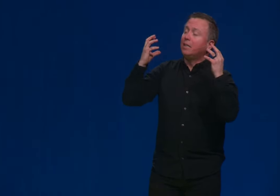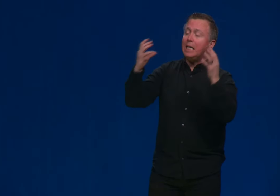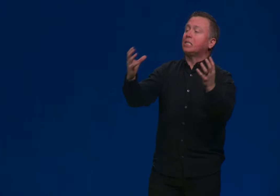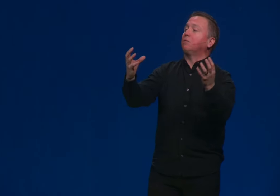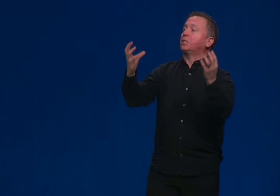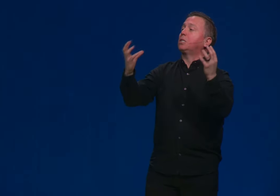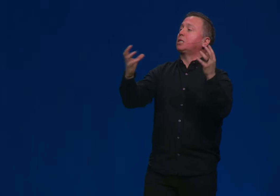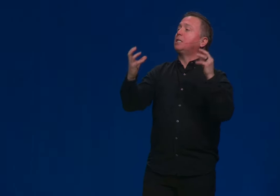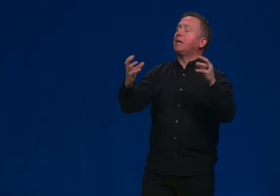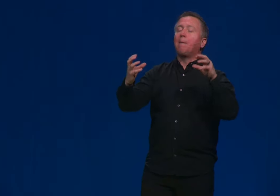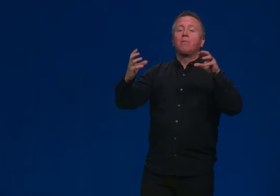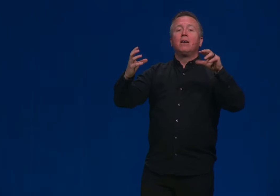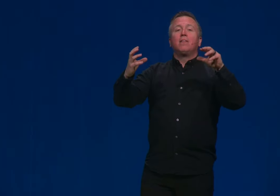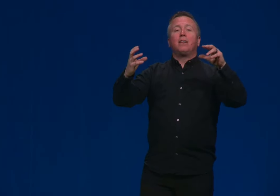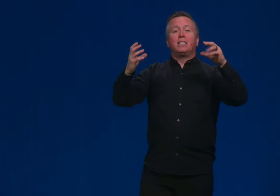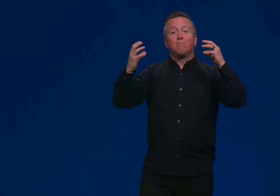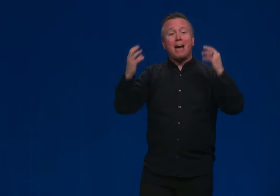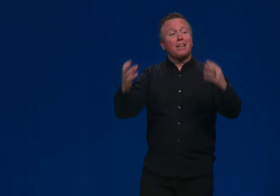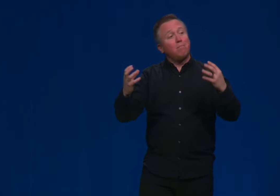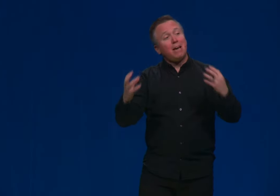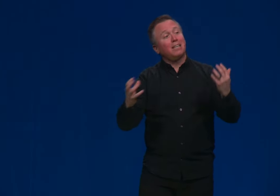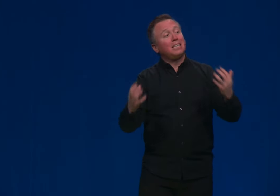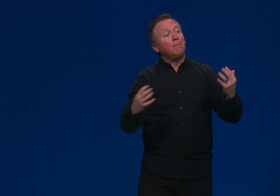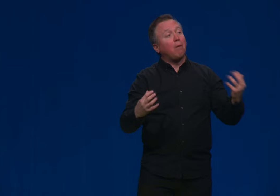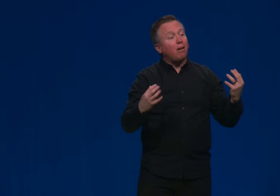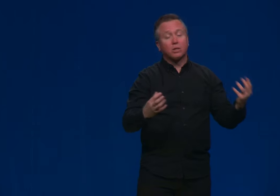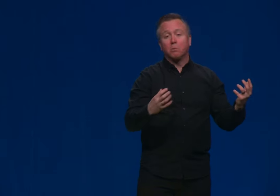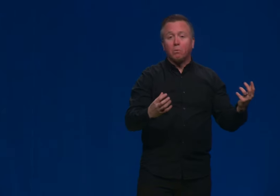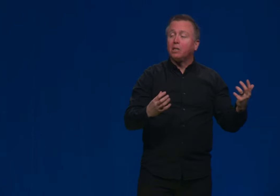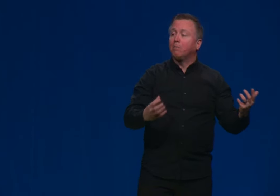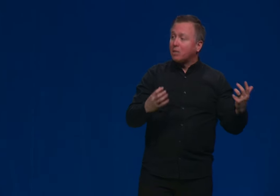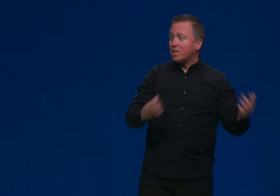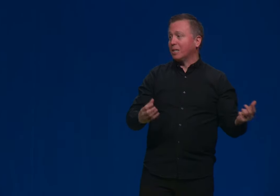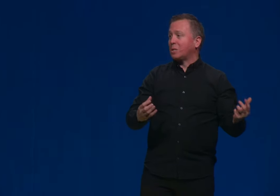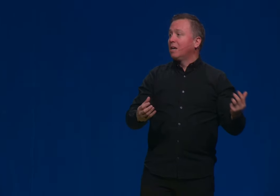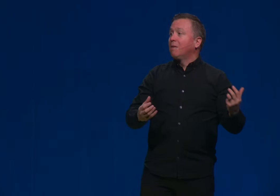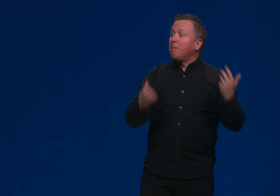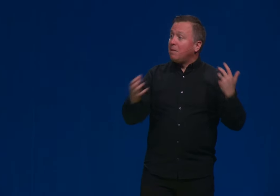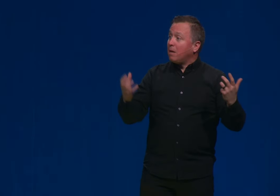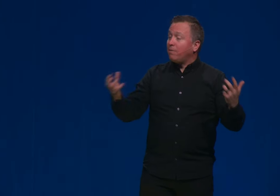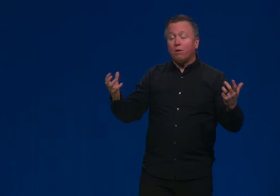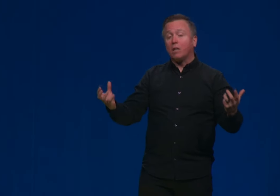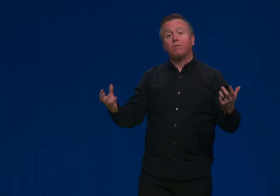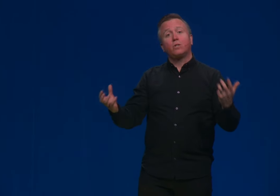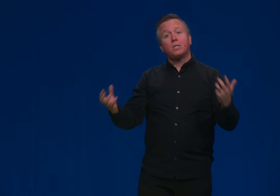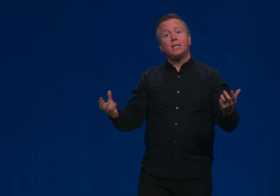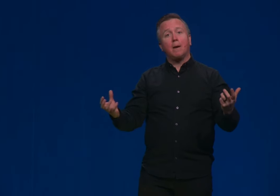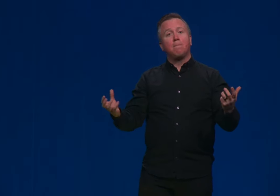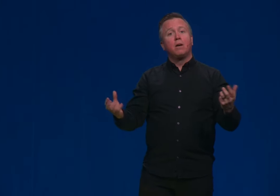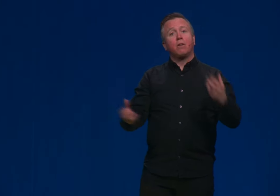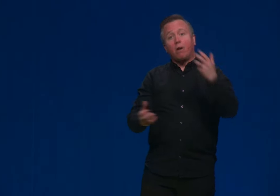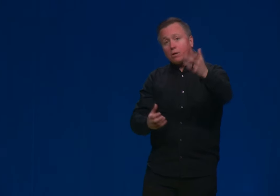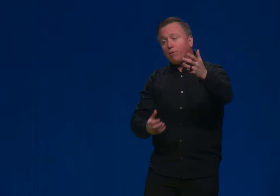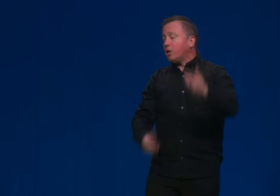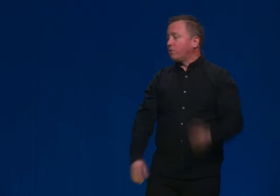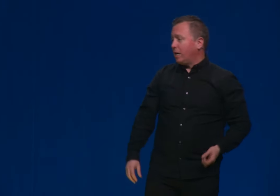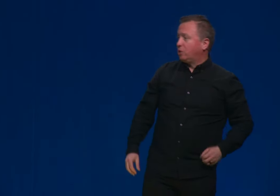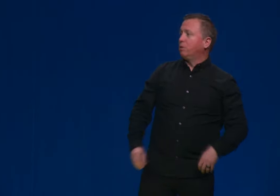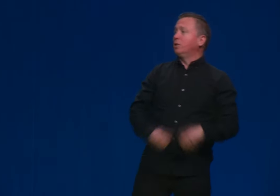It leads to us this idea that it is mathematically impossible. We're here by chance. Many, many philosophers are saying that the hardest philosopher I had to read Many, many philosophers are saying that the hardest philosopher I had to ring